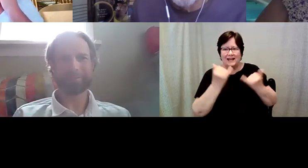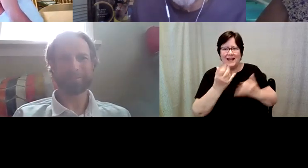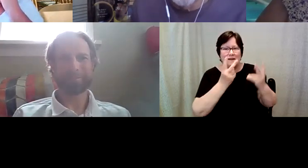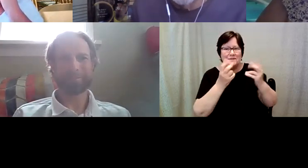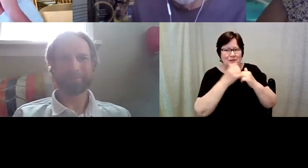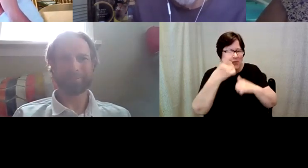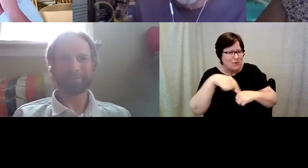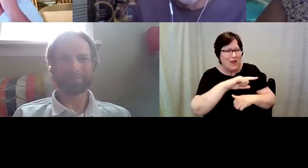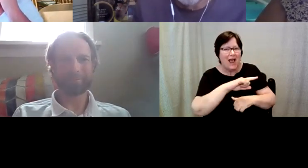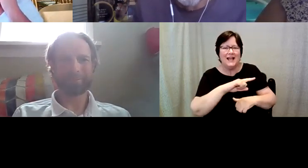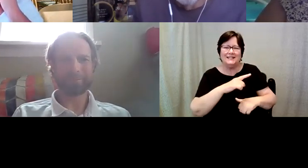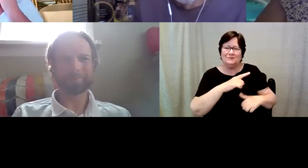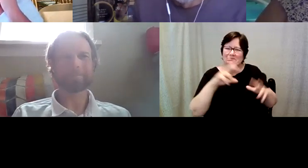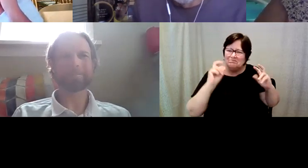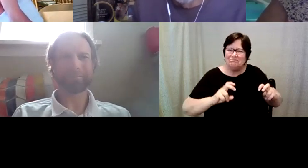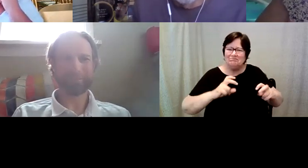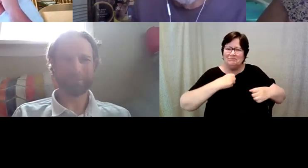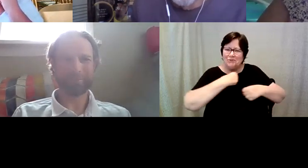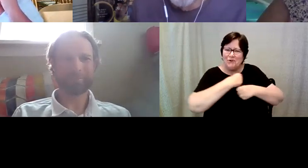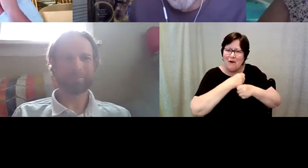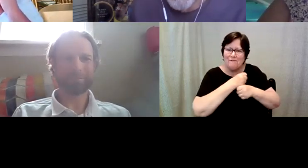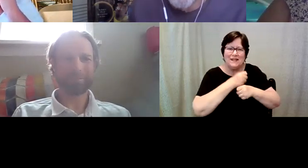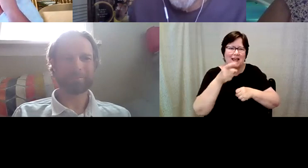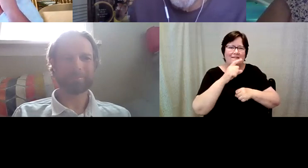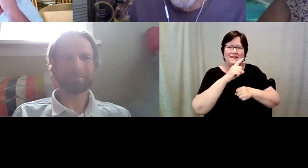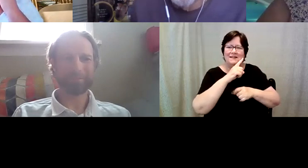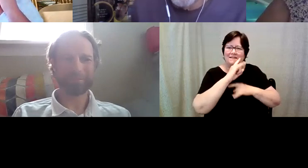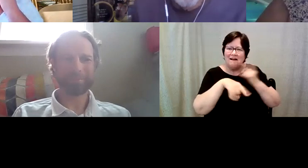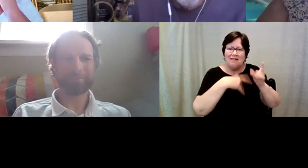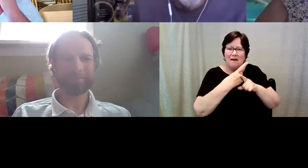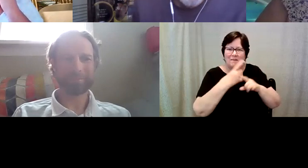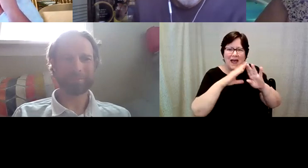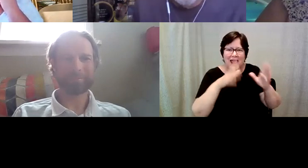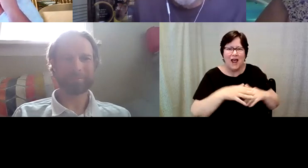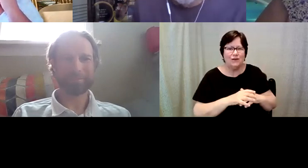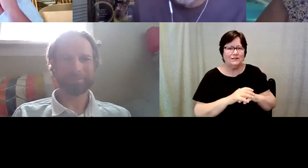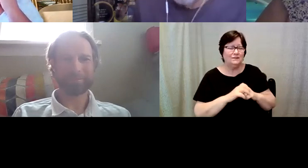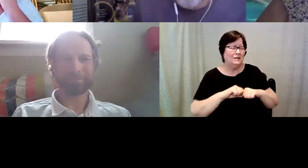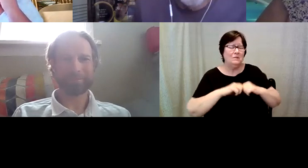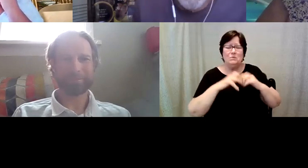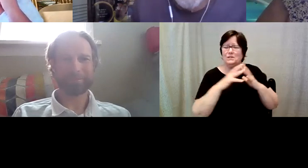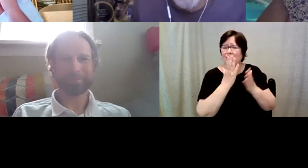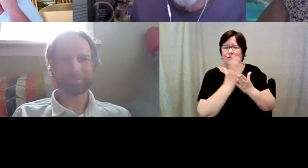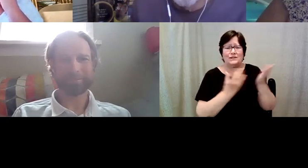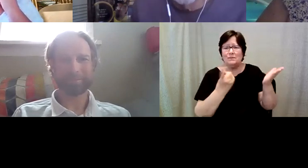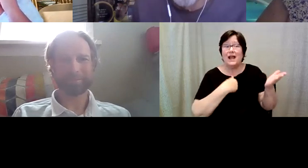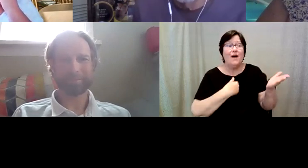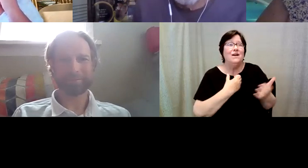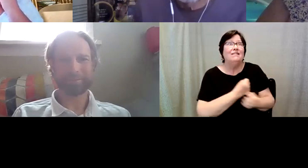and we can have coffee at the alumni house and we can put together something I'd love to do coffee tasting that would be super fun.